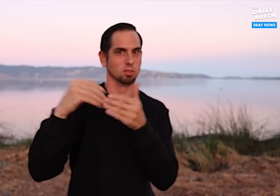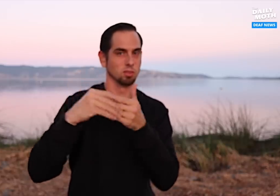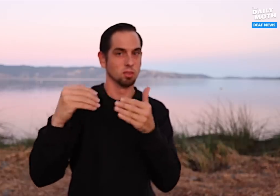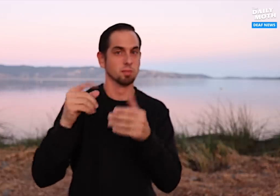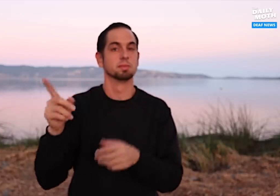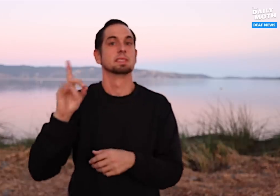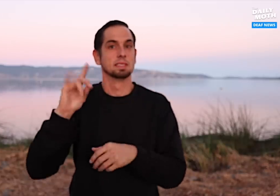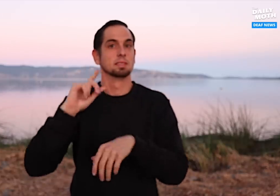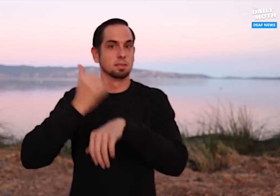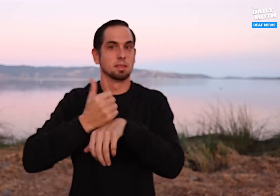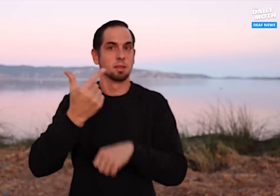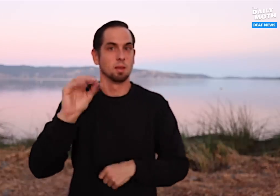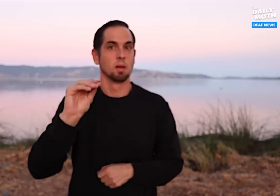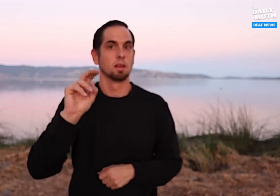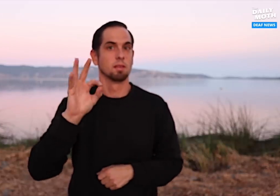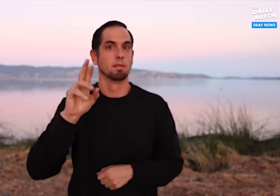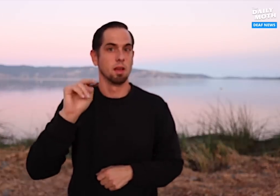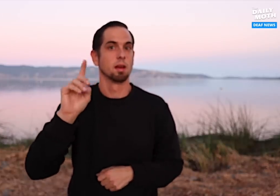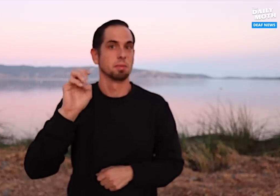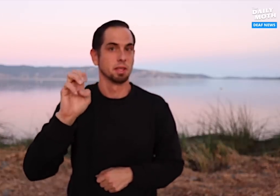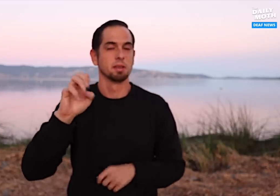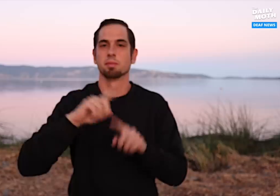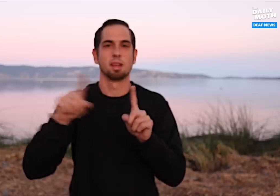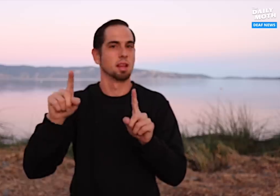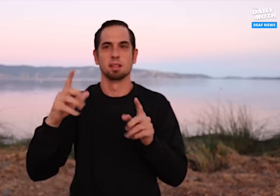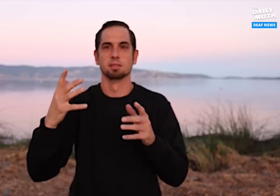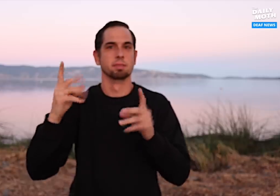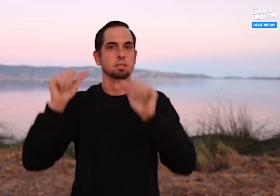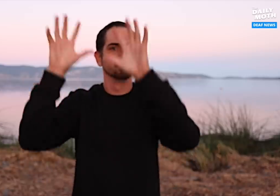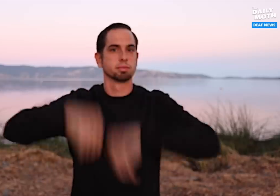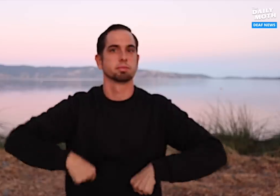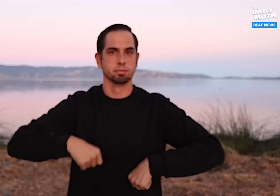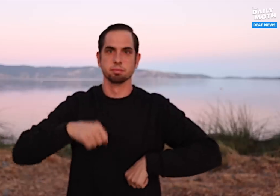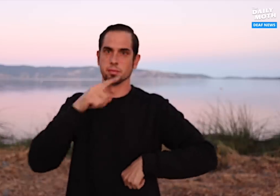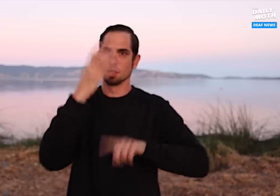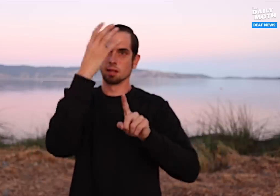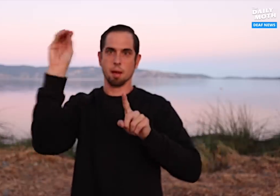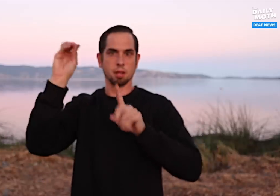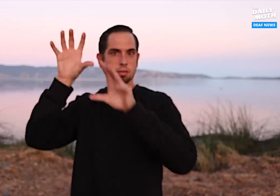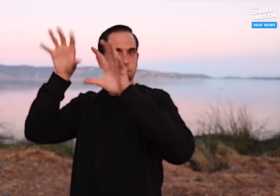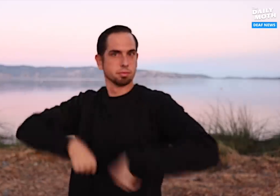She did start a campaign, but it was quickly taken down by GoFundMe after